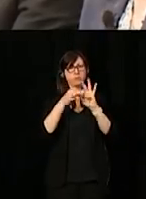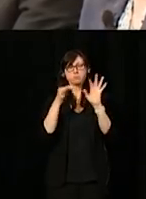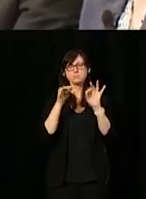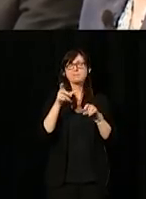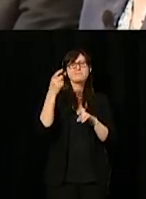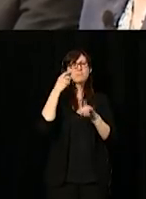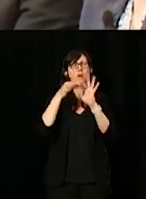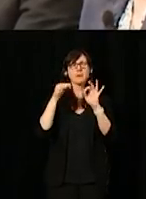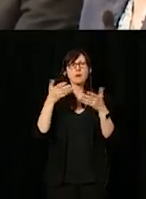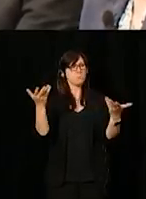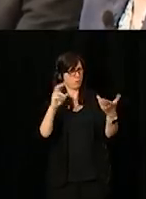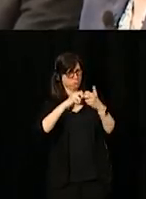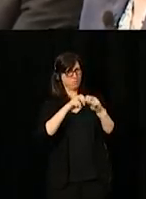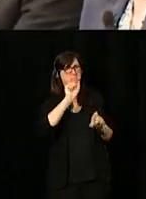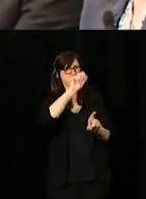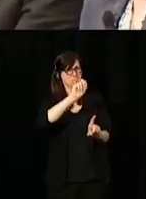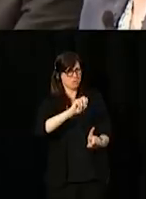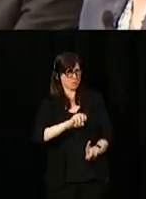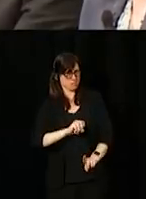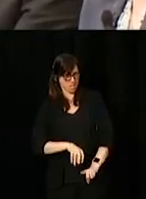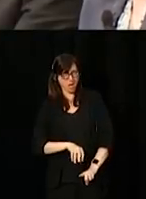You said well, here are the problems.